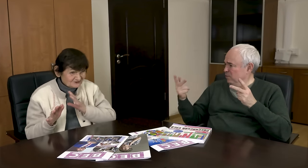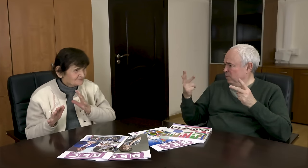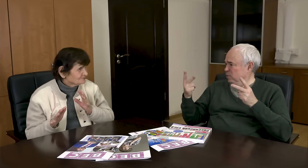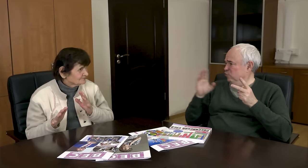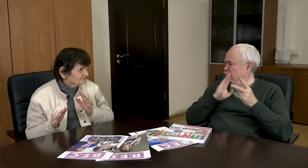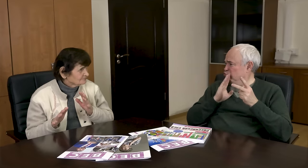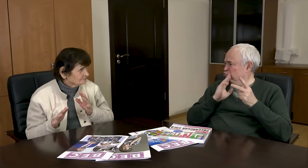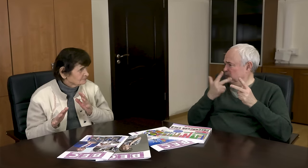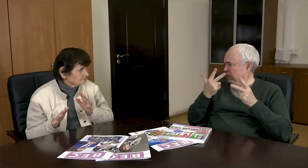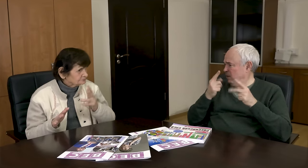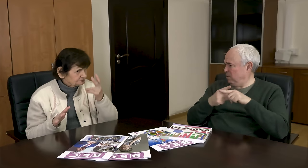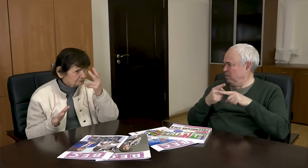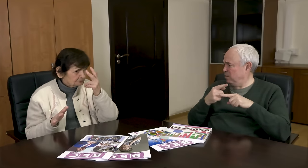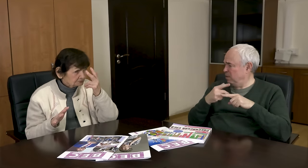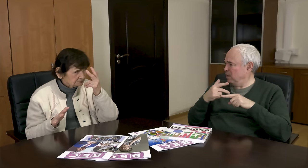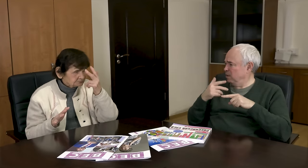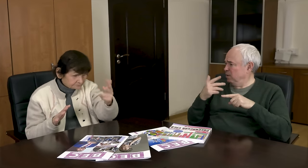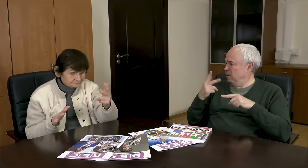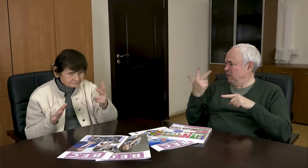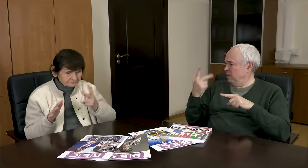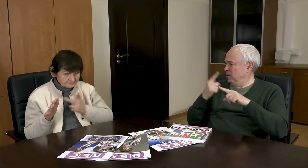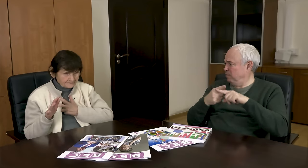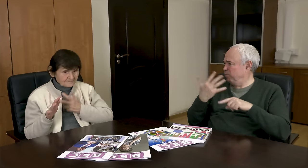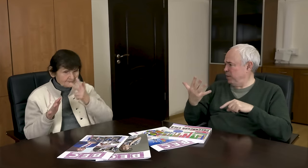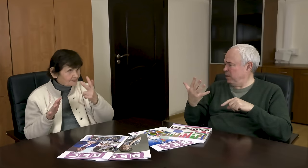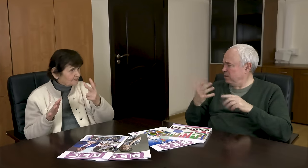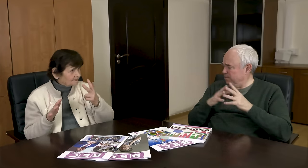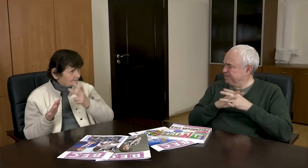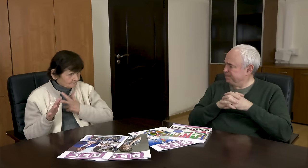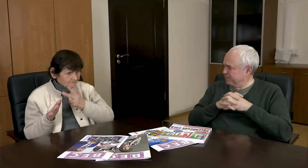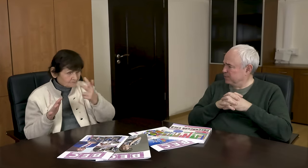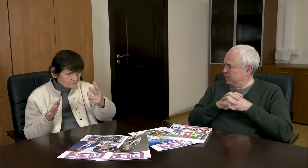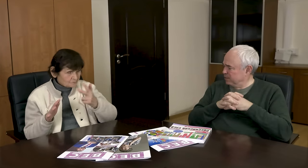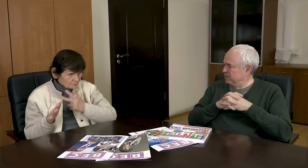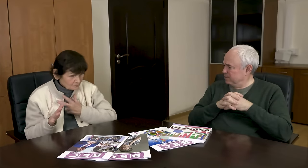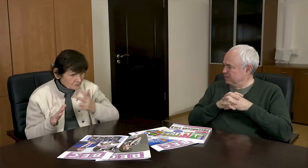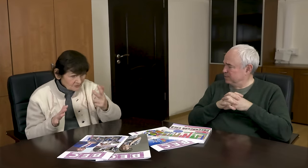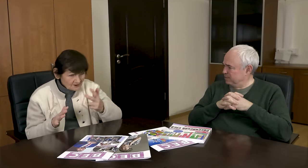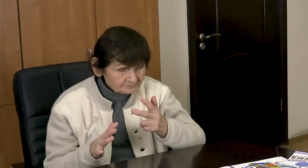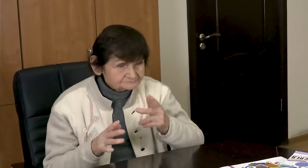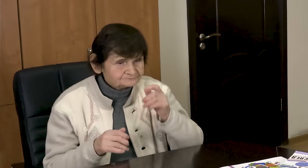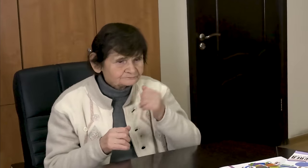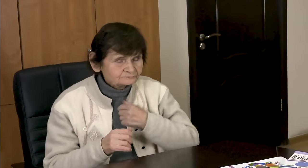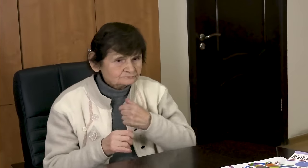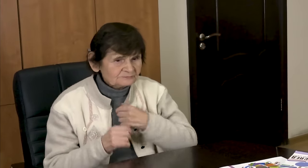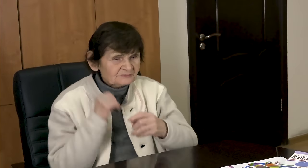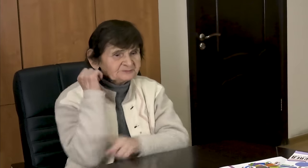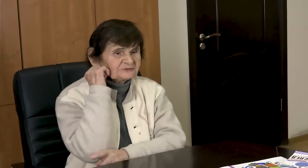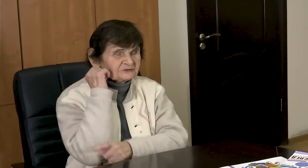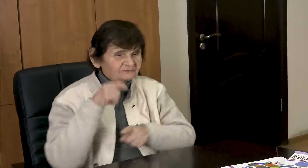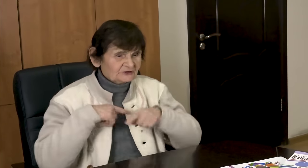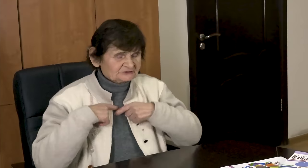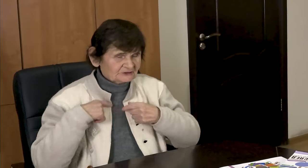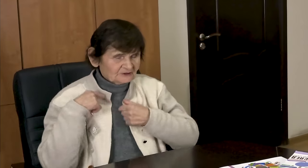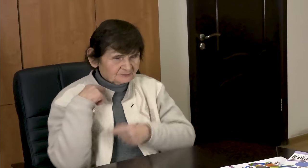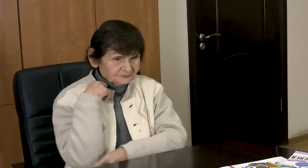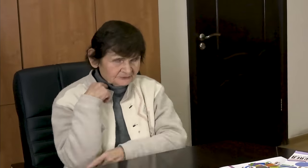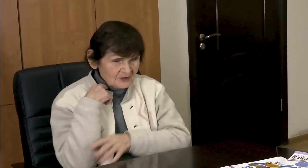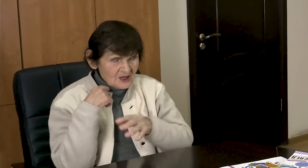Were there three women in the teams? Yes, there were three on each team. I was the last.